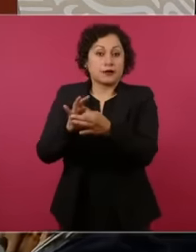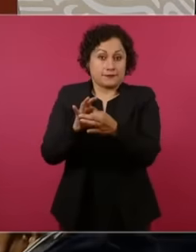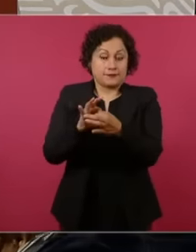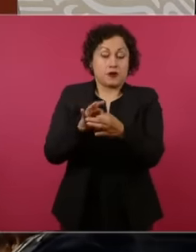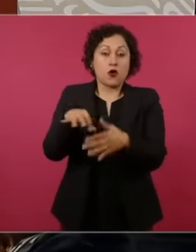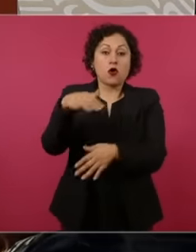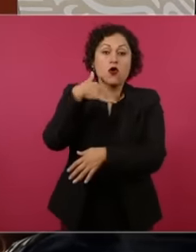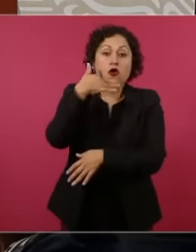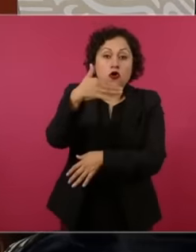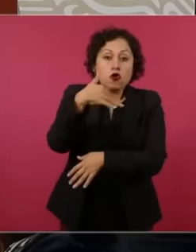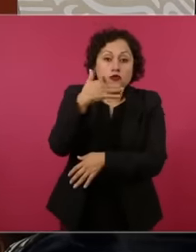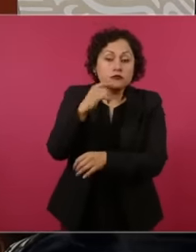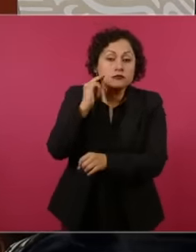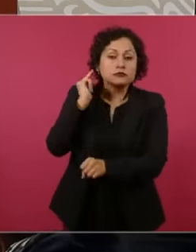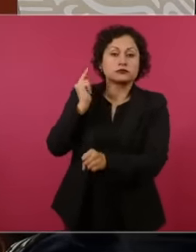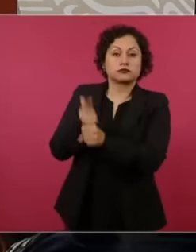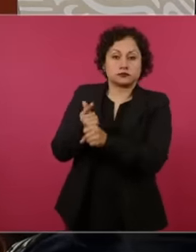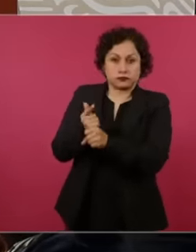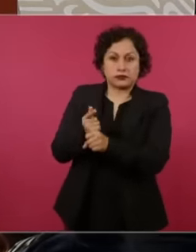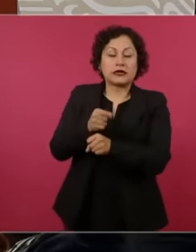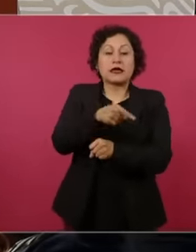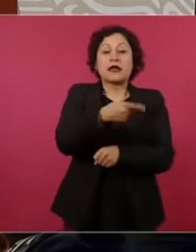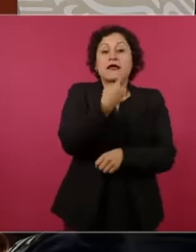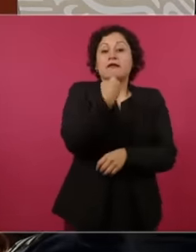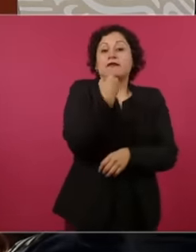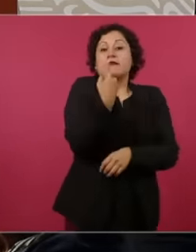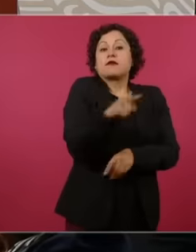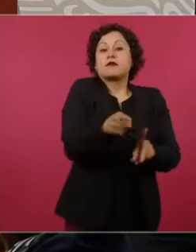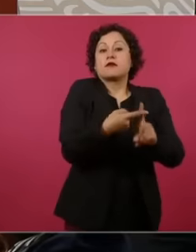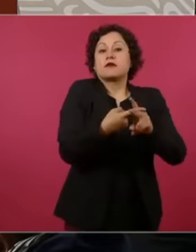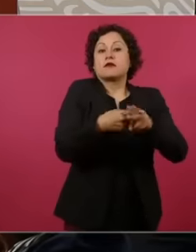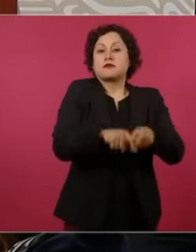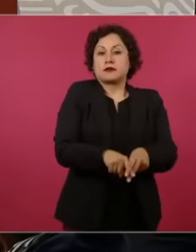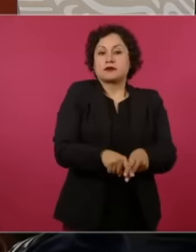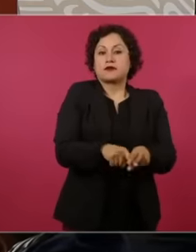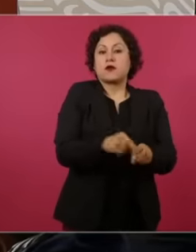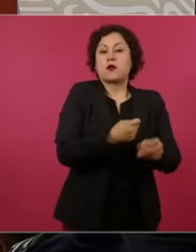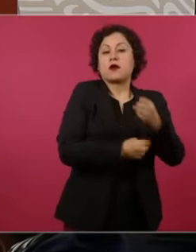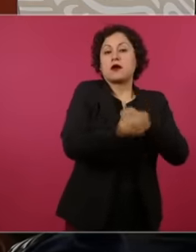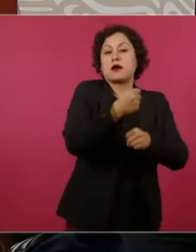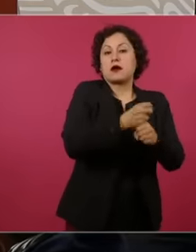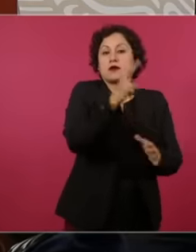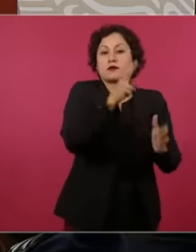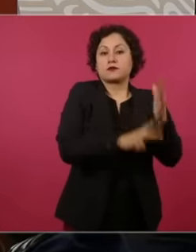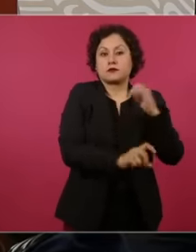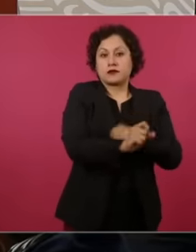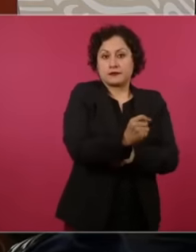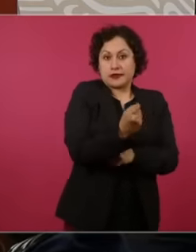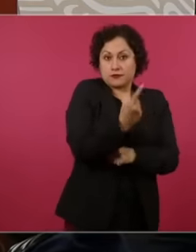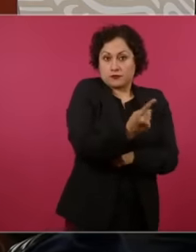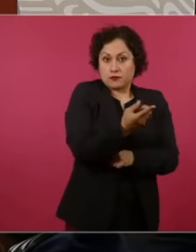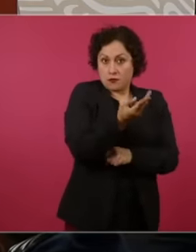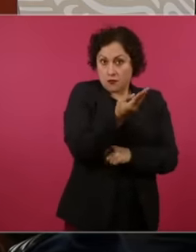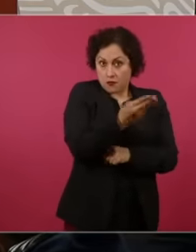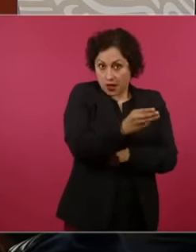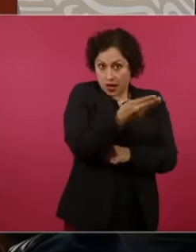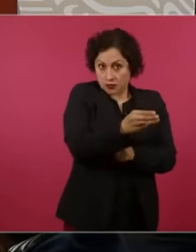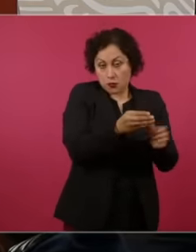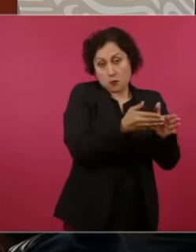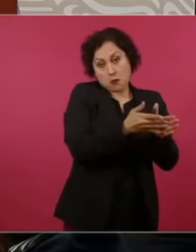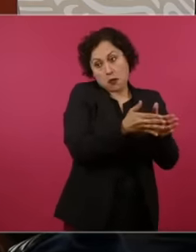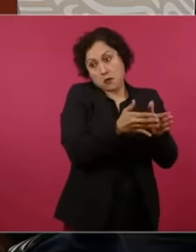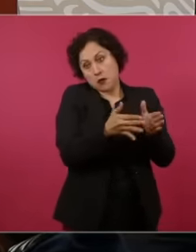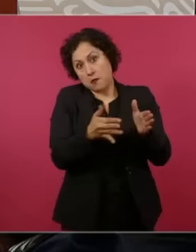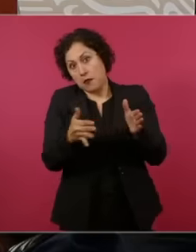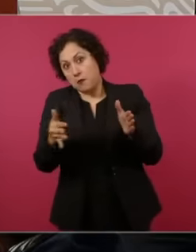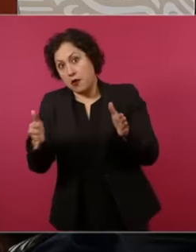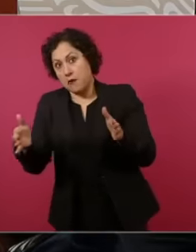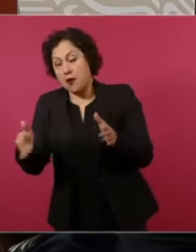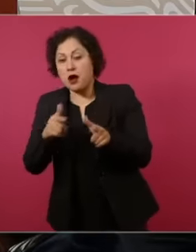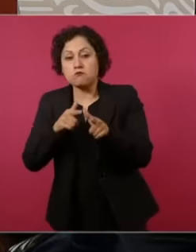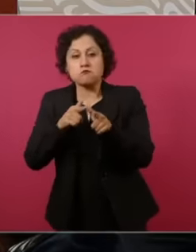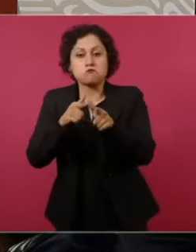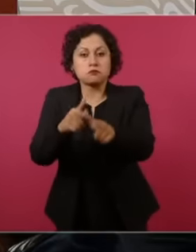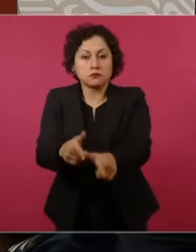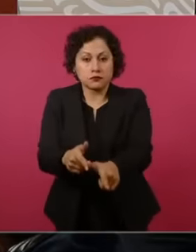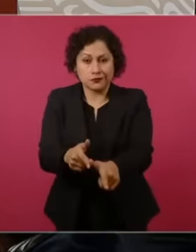complaint is from May 20, 2021, so it is not a recent thing, it is something that